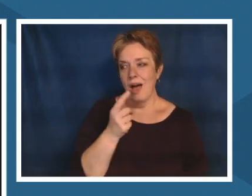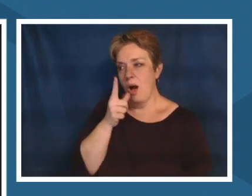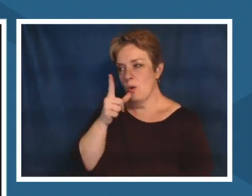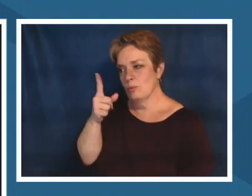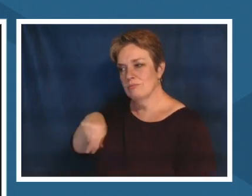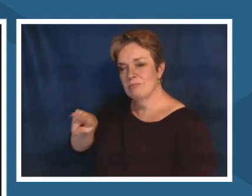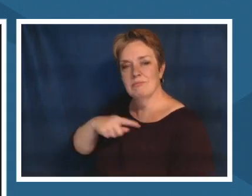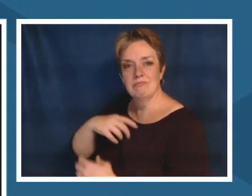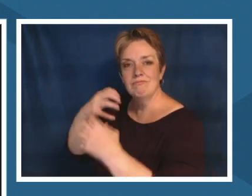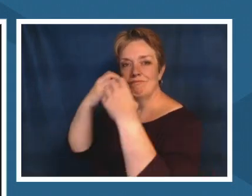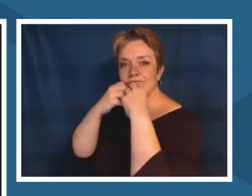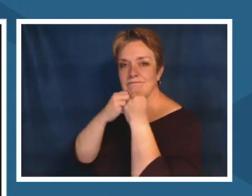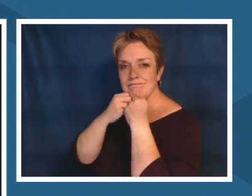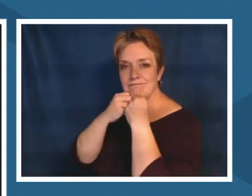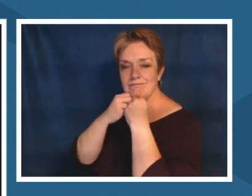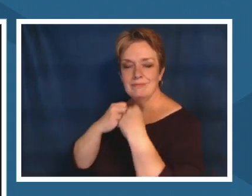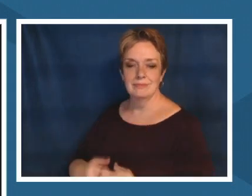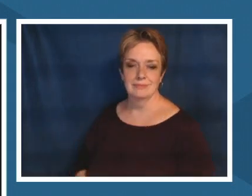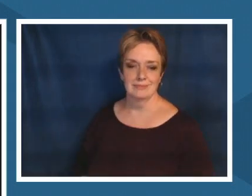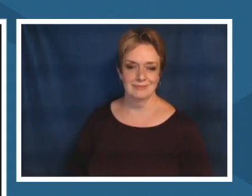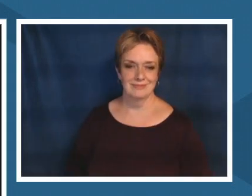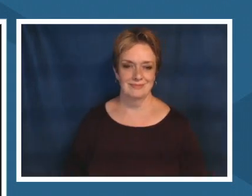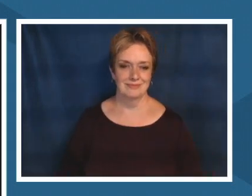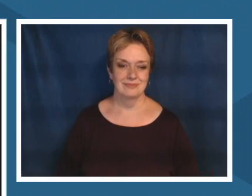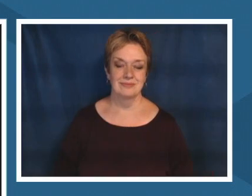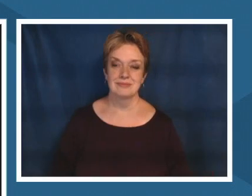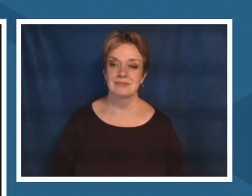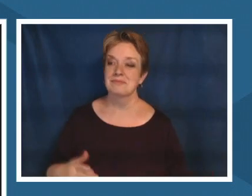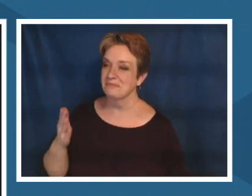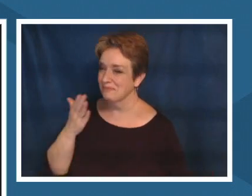thank you jerry